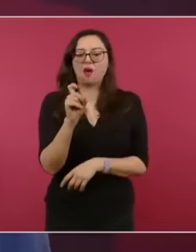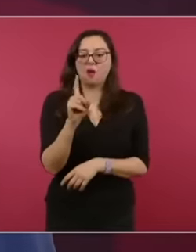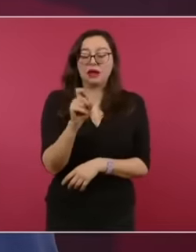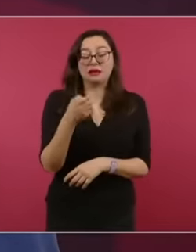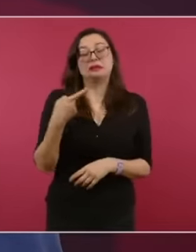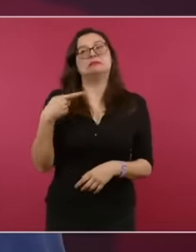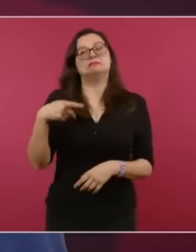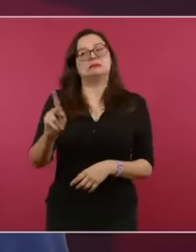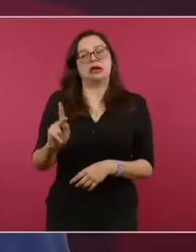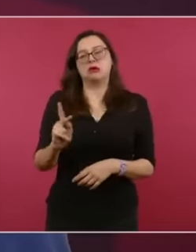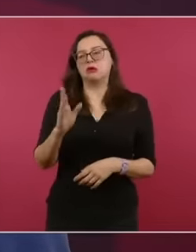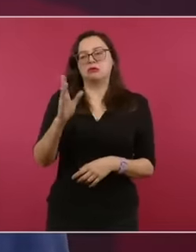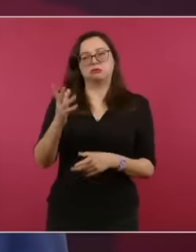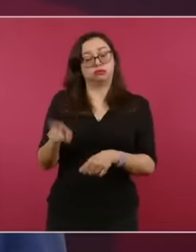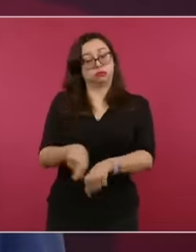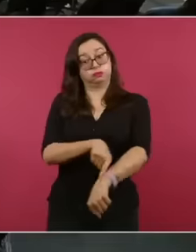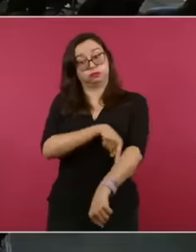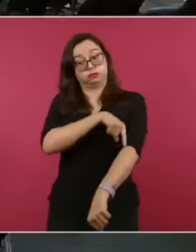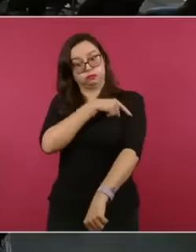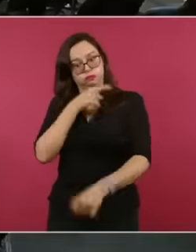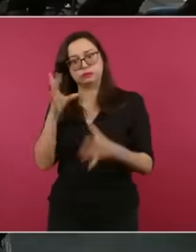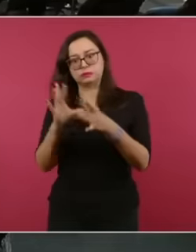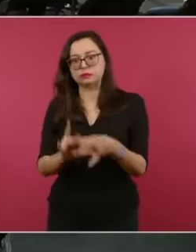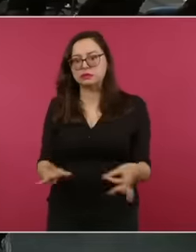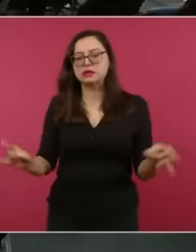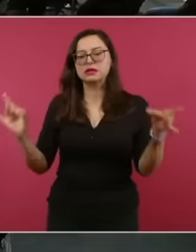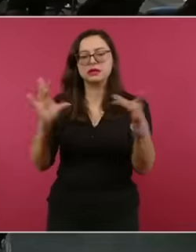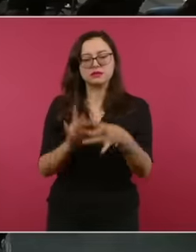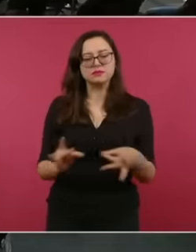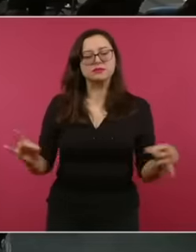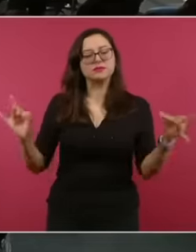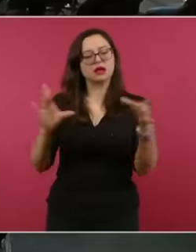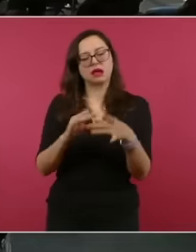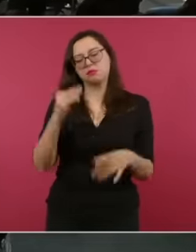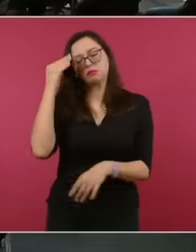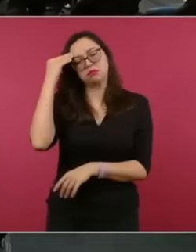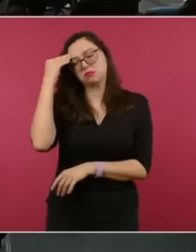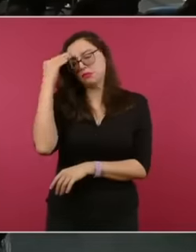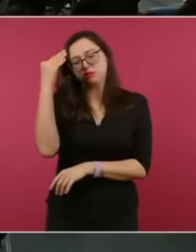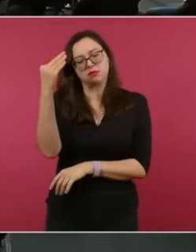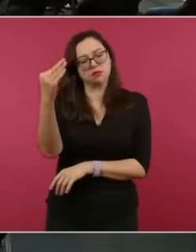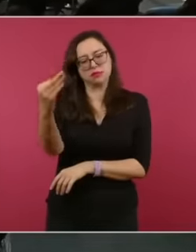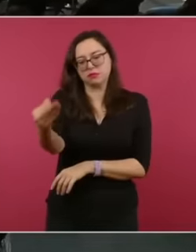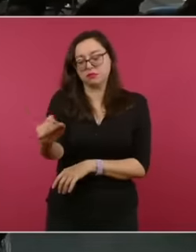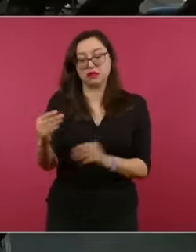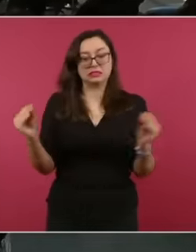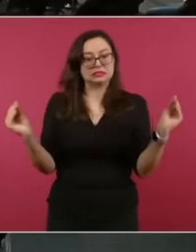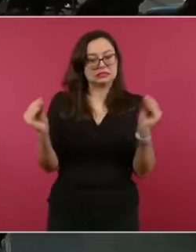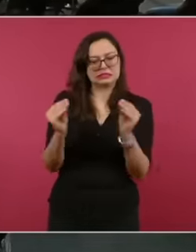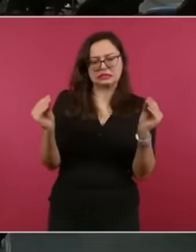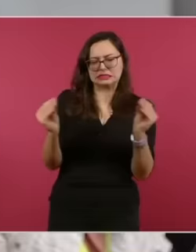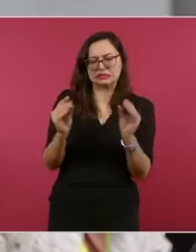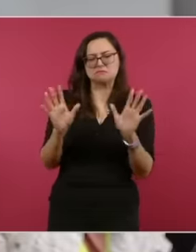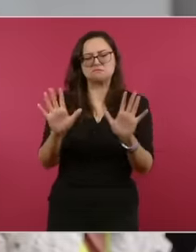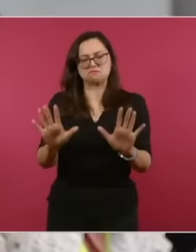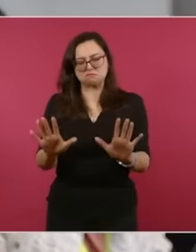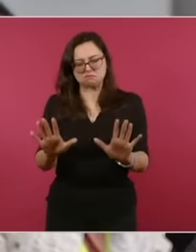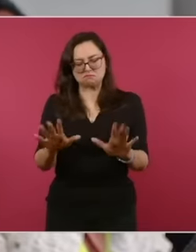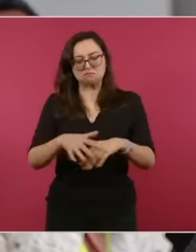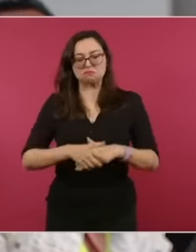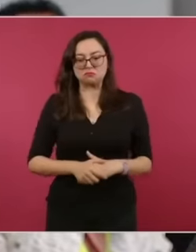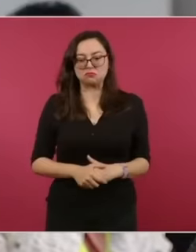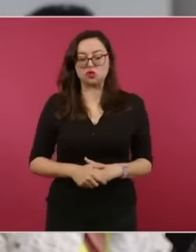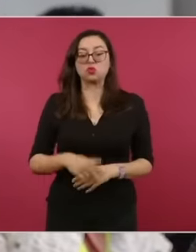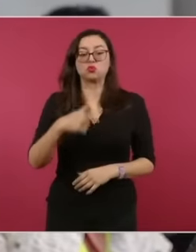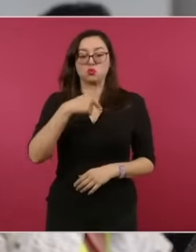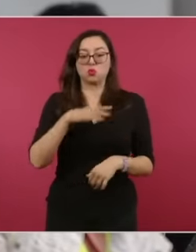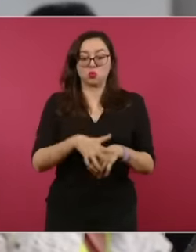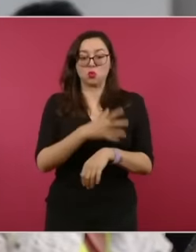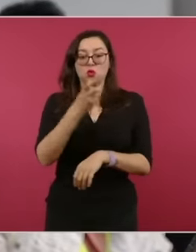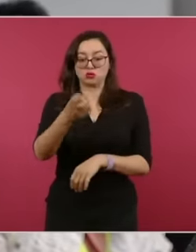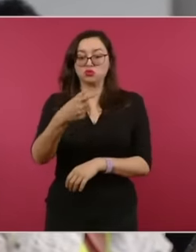a long time here to debate about this, that's why I went to a fact in what general to